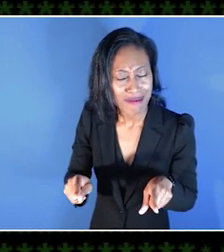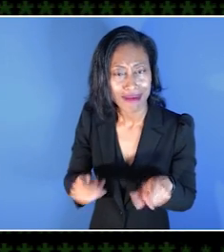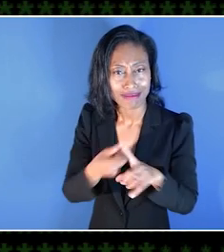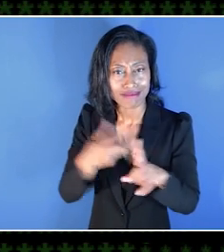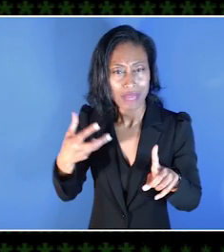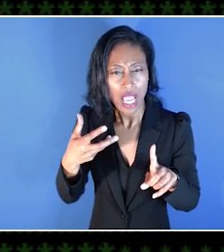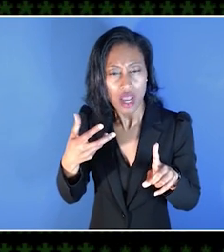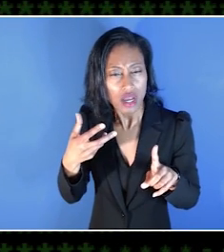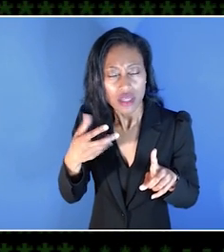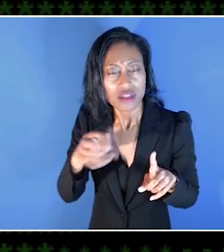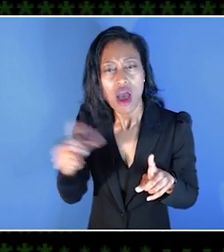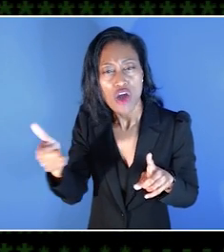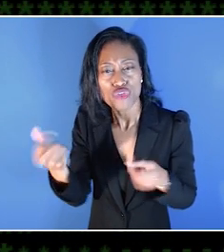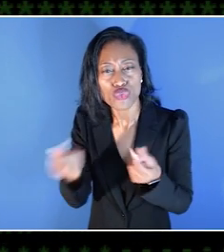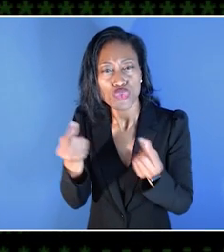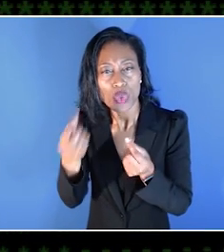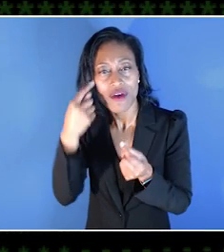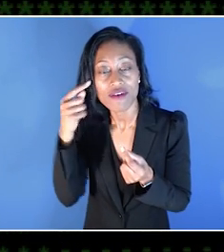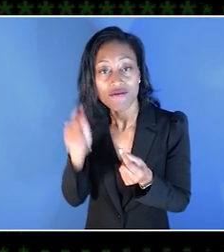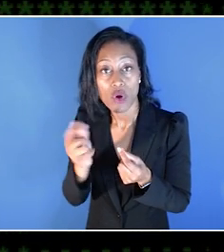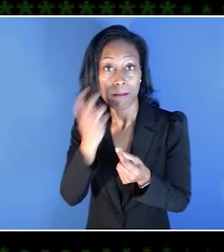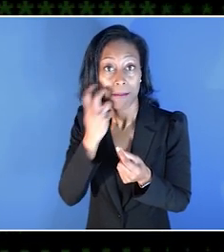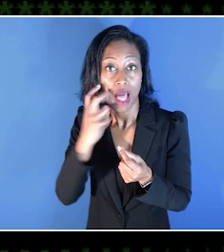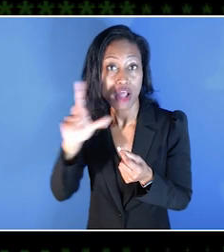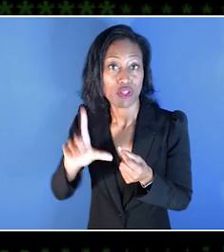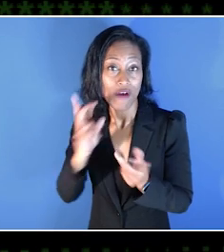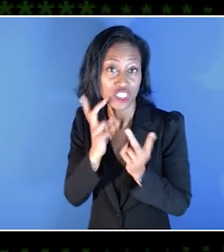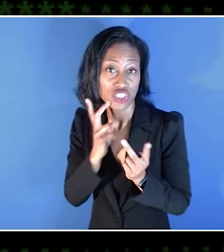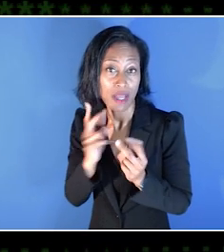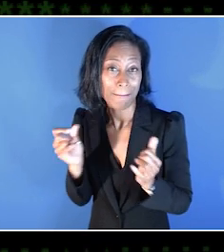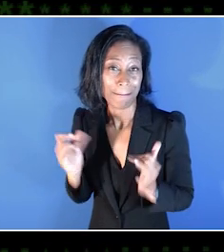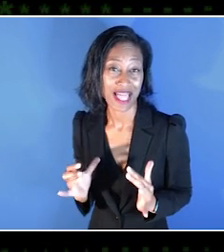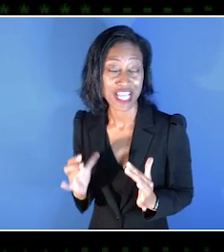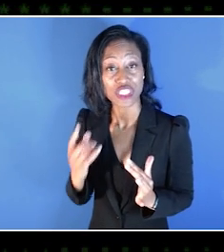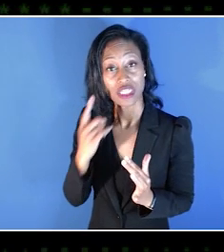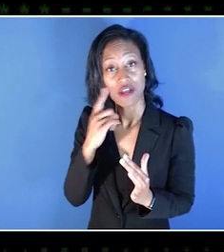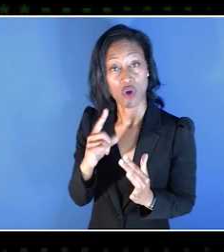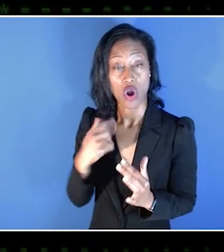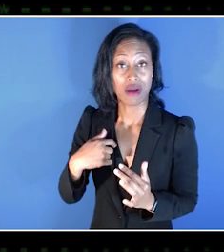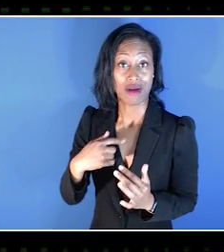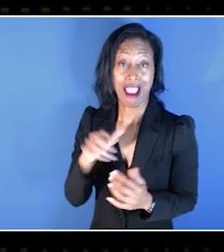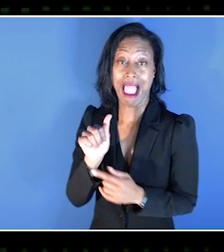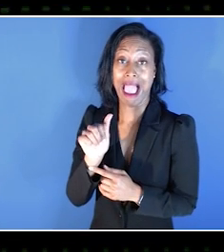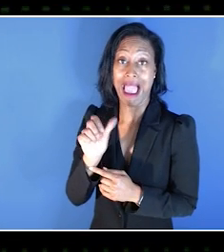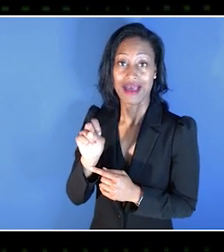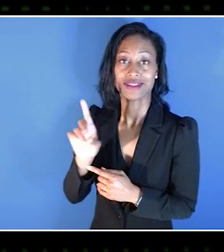on some of the things that you were able to do for blind/low vision players for As Dusk Falls?